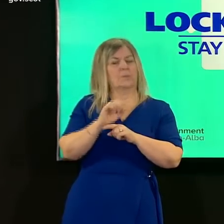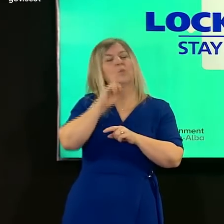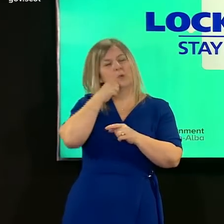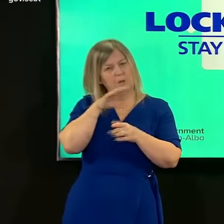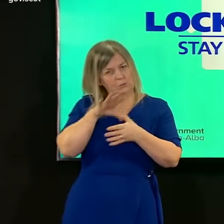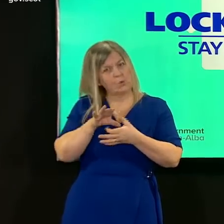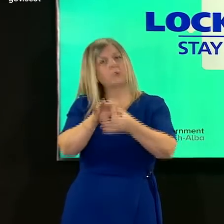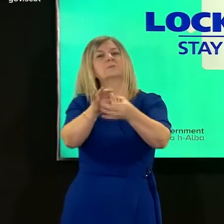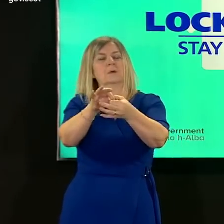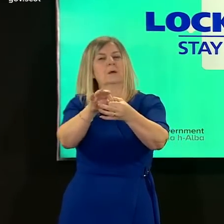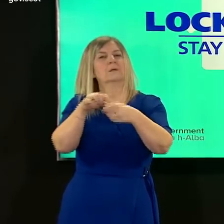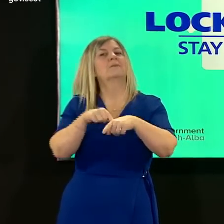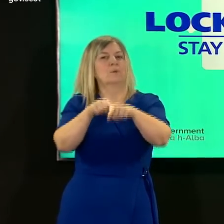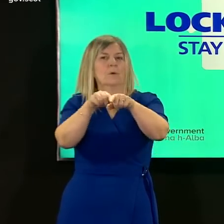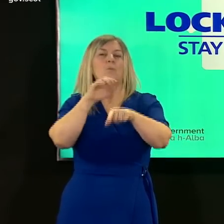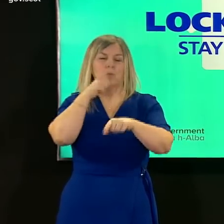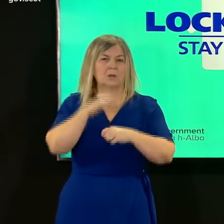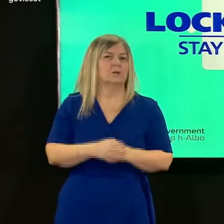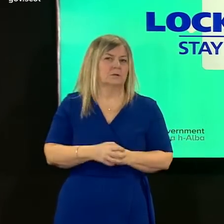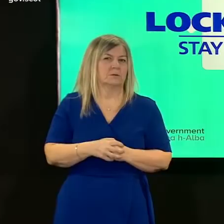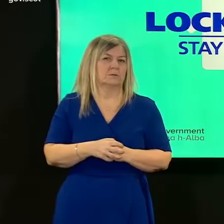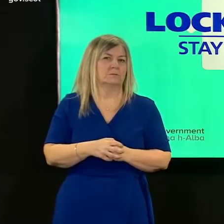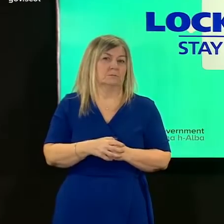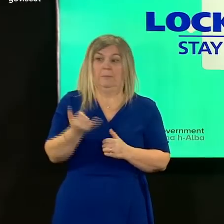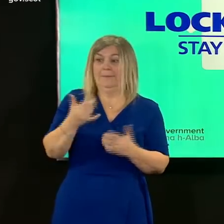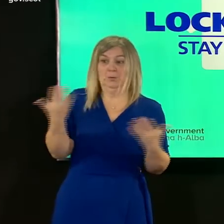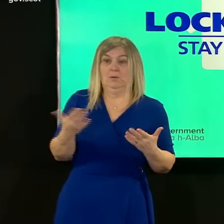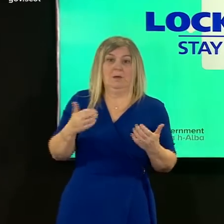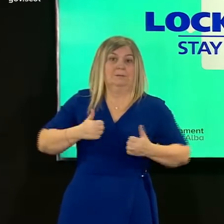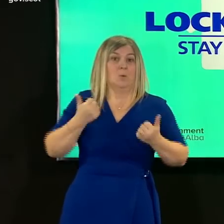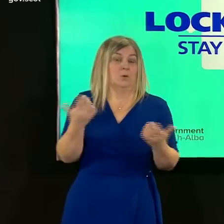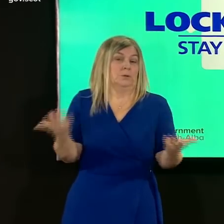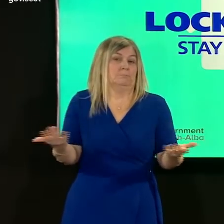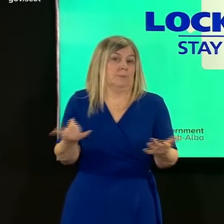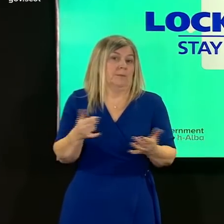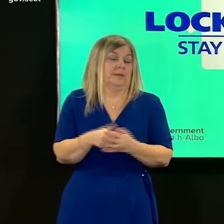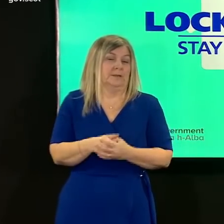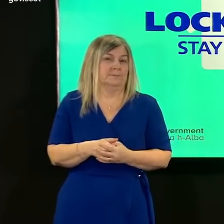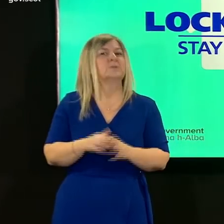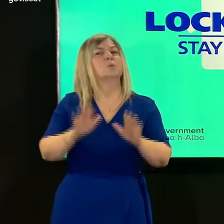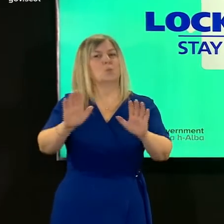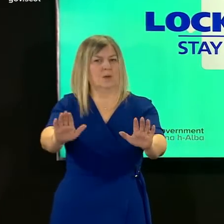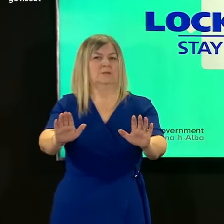they may well have been contacted while we were doing this briefing so just wait until um